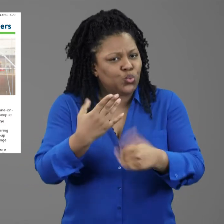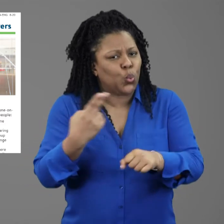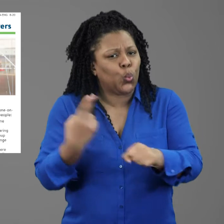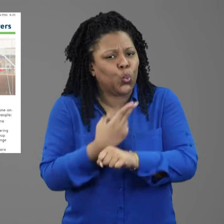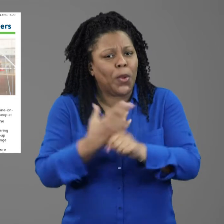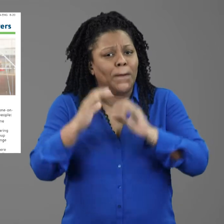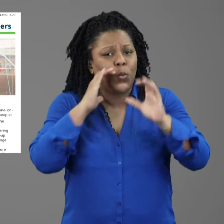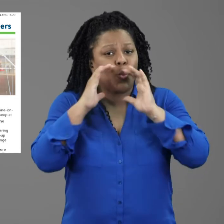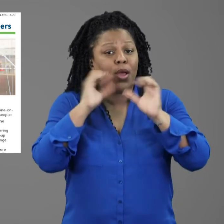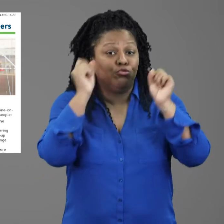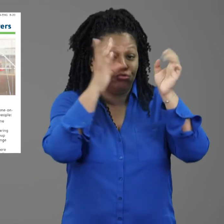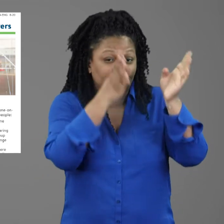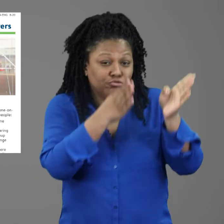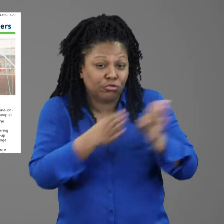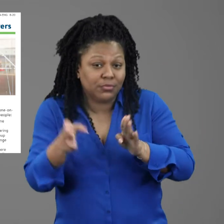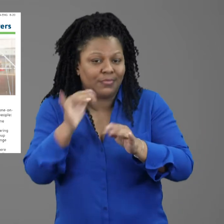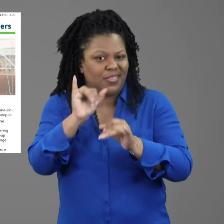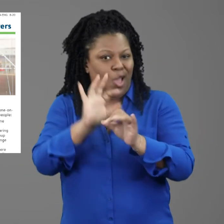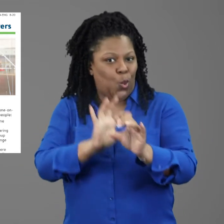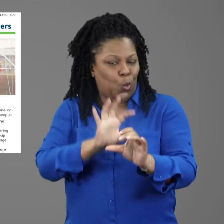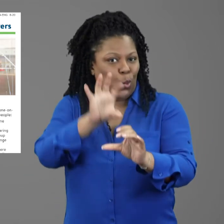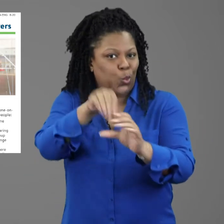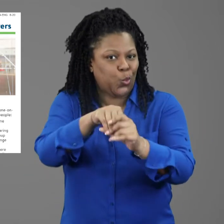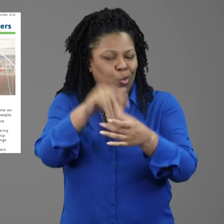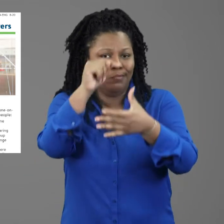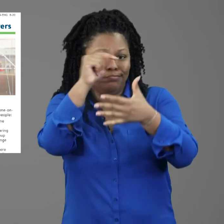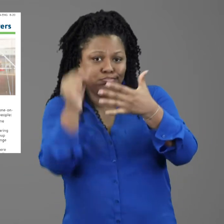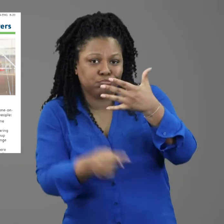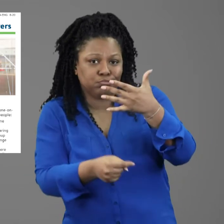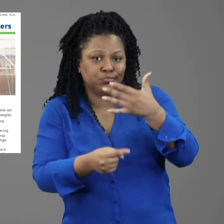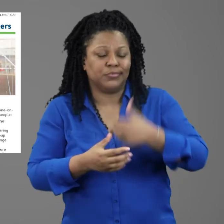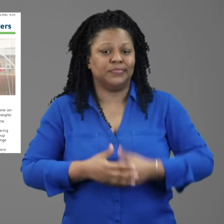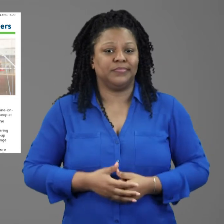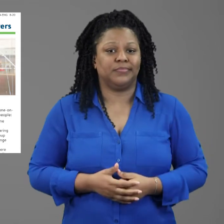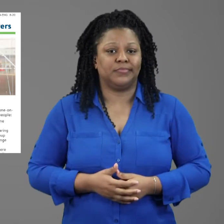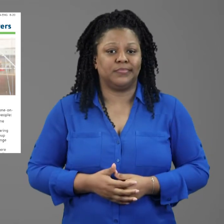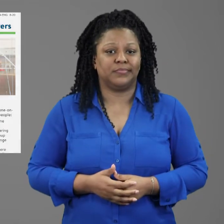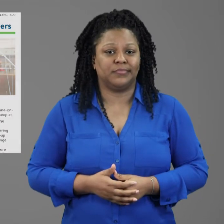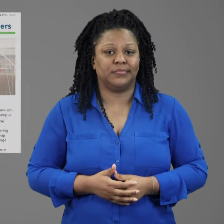It suggests useful communication strategies, including: